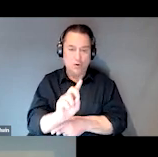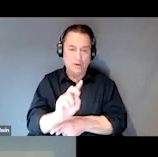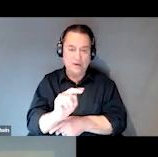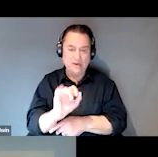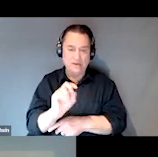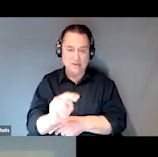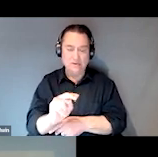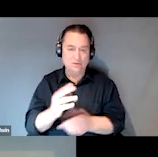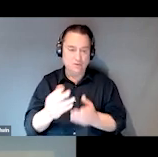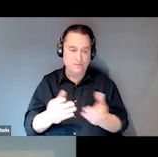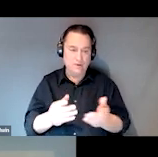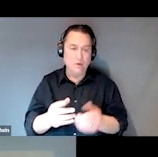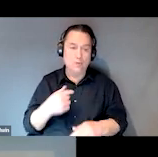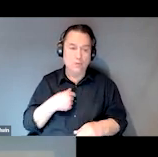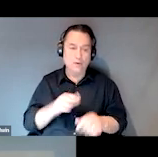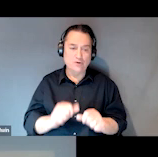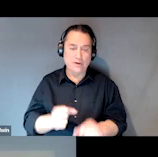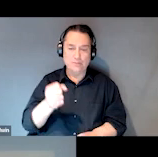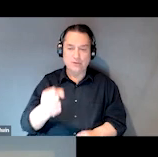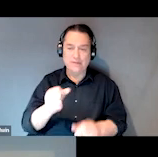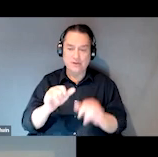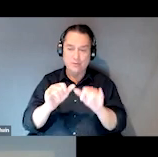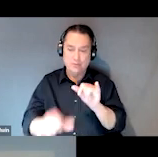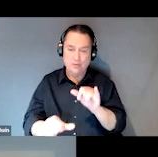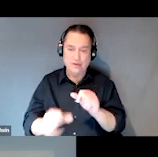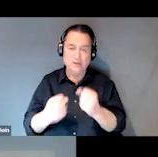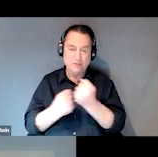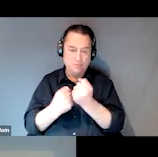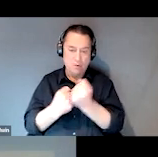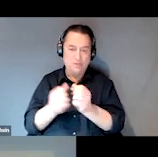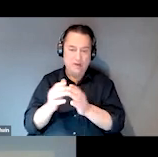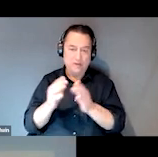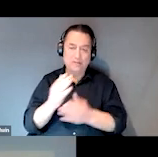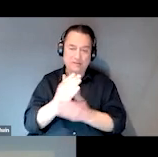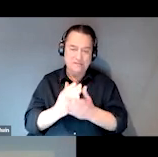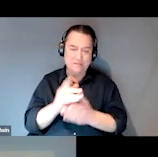into permanent supportive housing but some of them do have to go into assisted living facilities